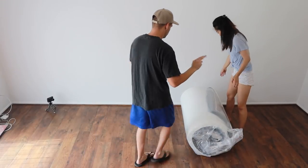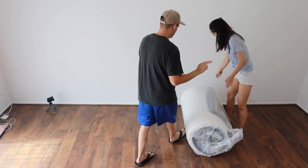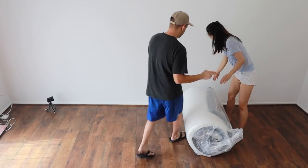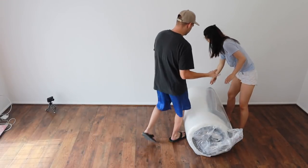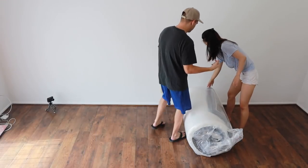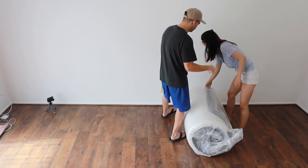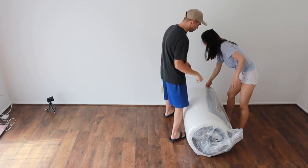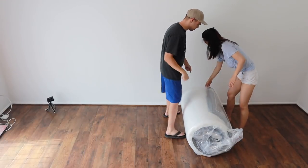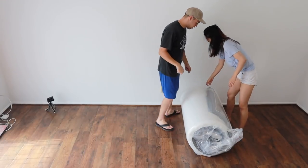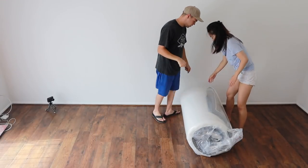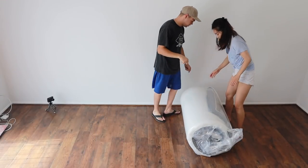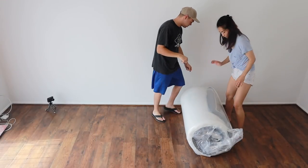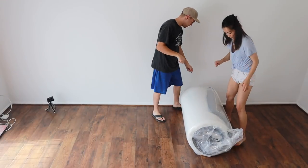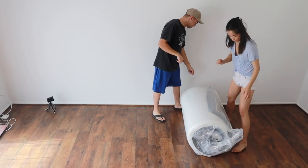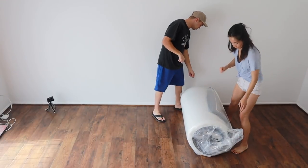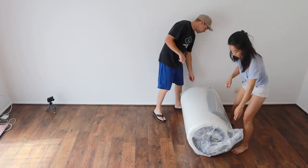Okay, ready yeah